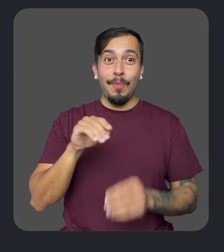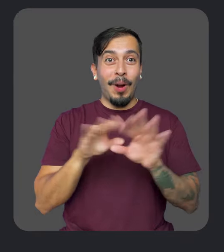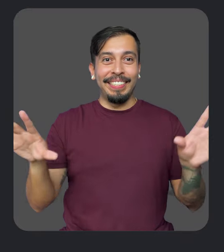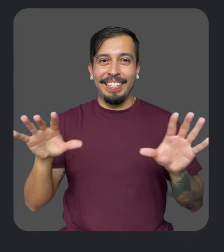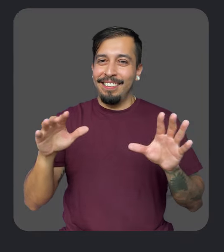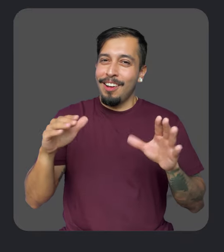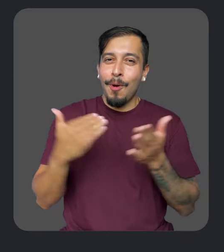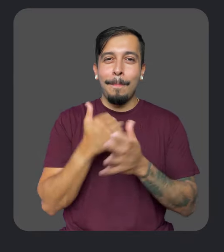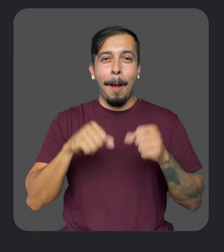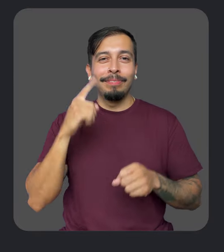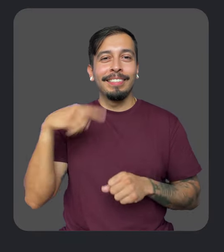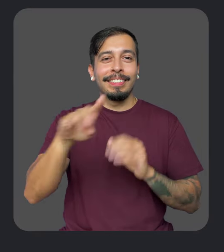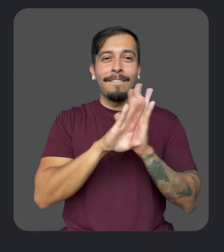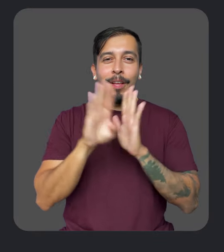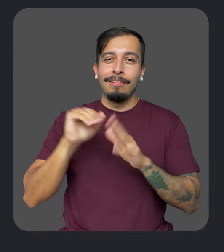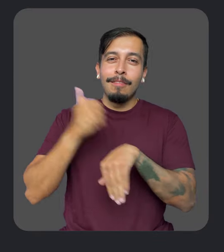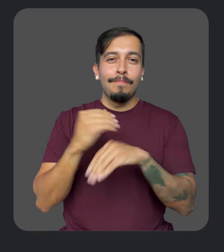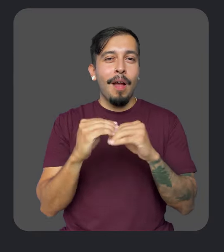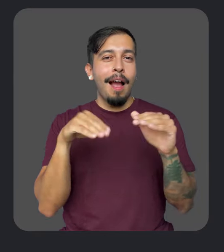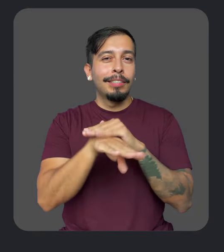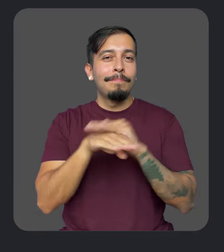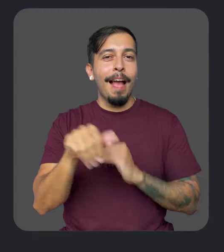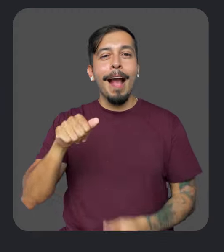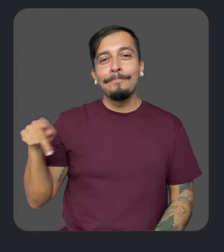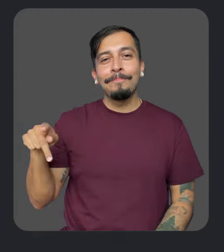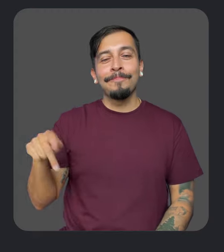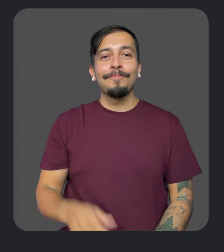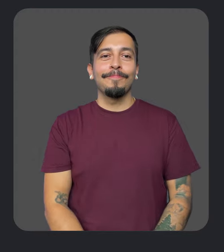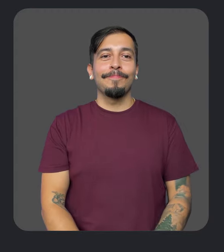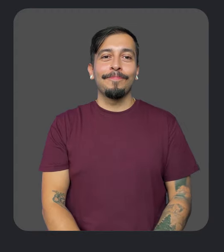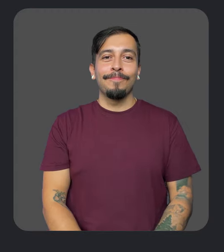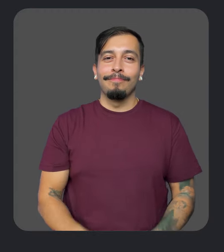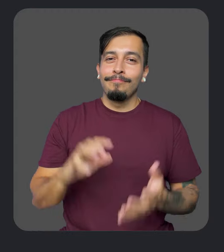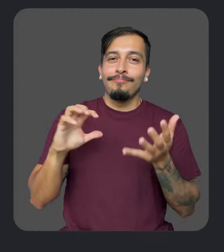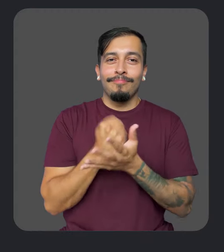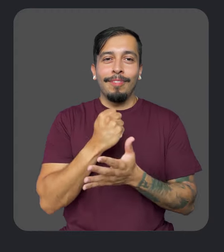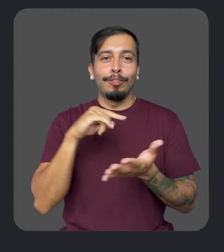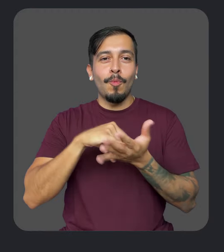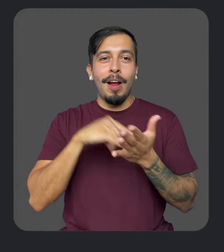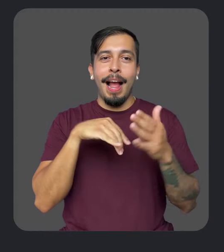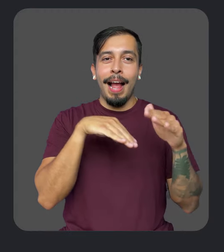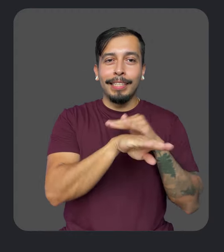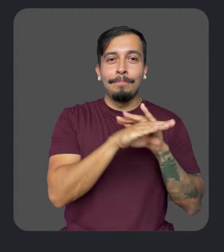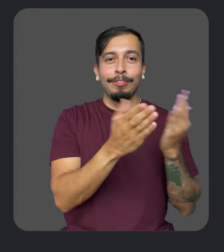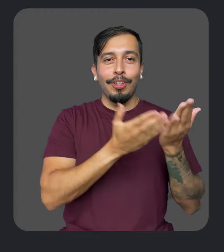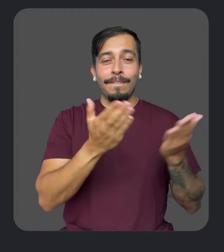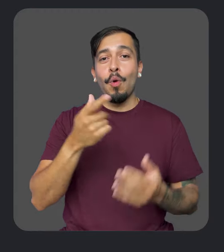new possibilities for developers to create more accessible applications, Leveraging the Android Accessibility Service and Google's MediaPipe